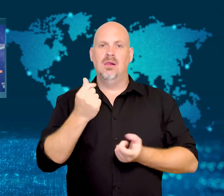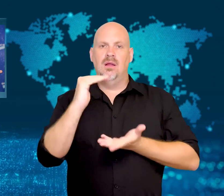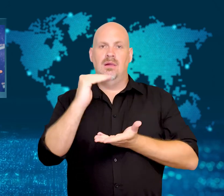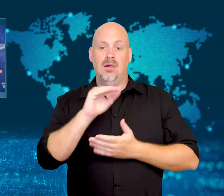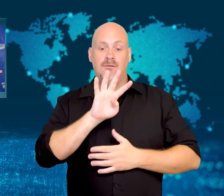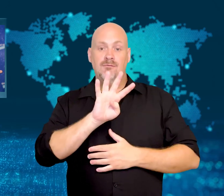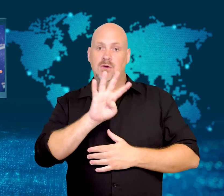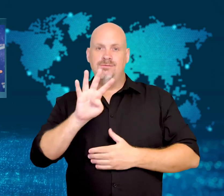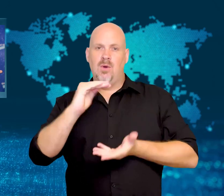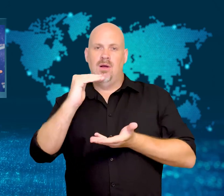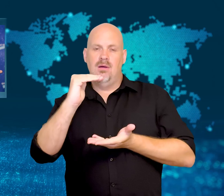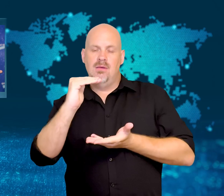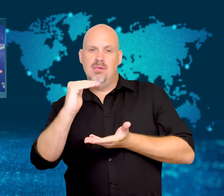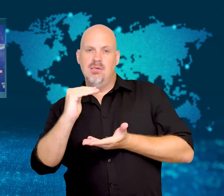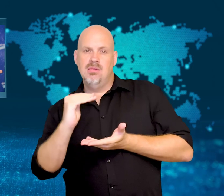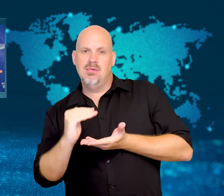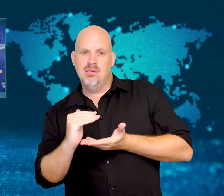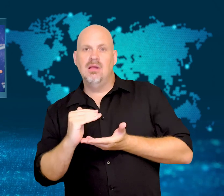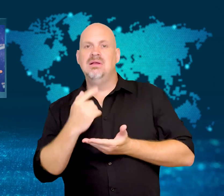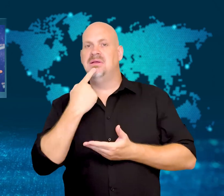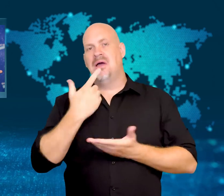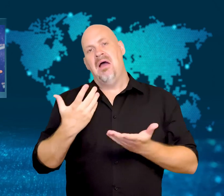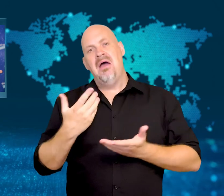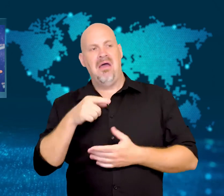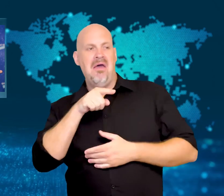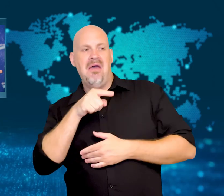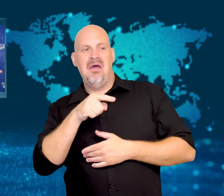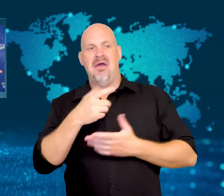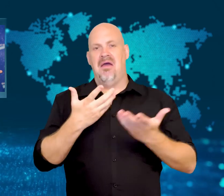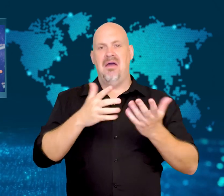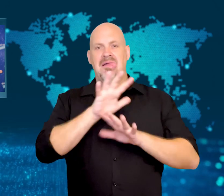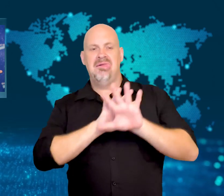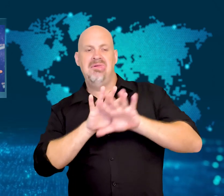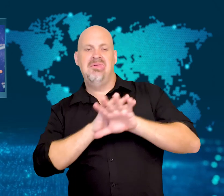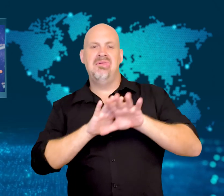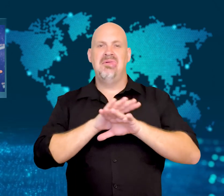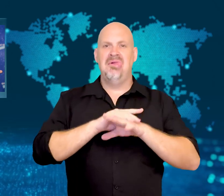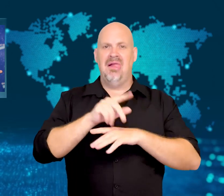to negotiate a lower price for the company,